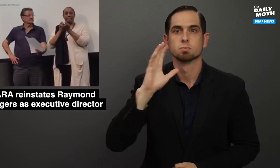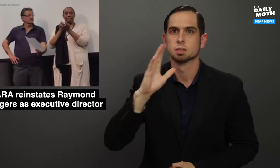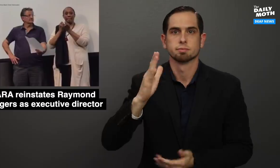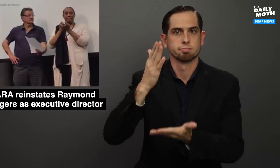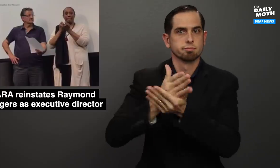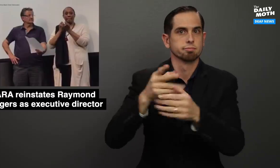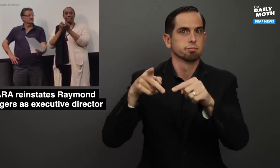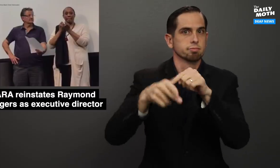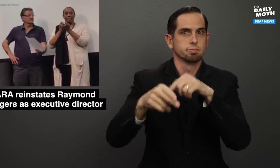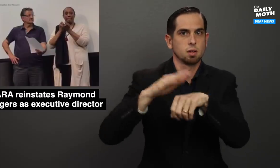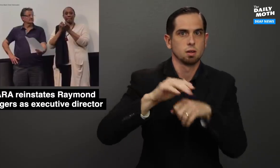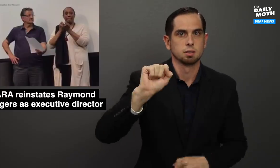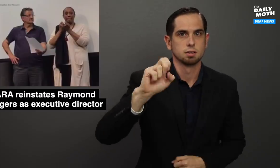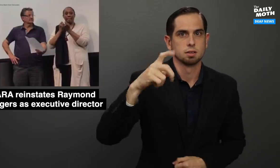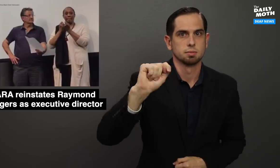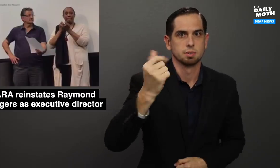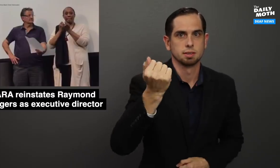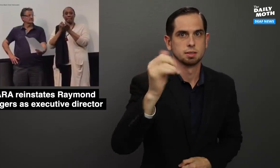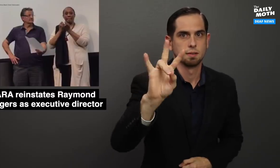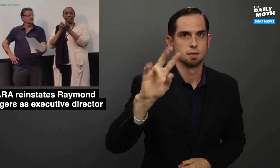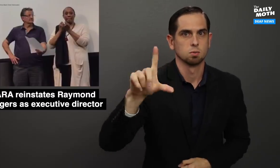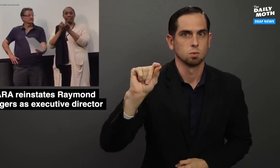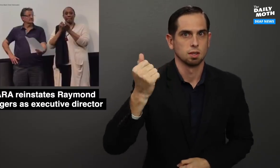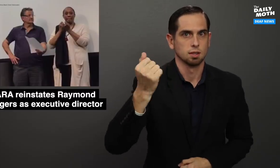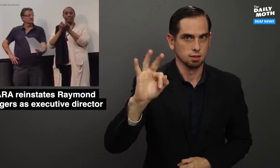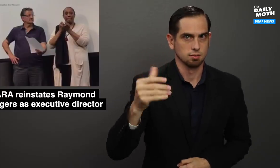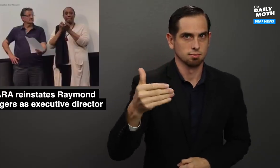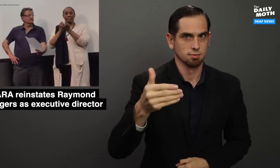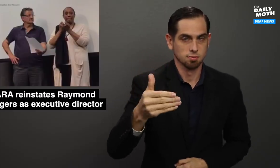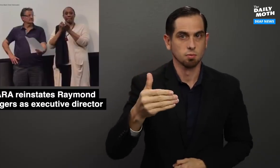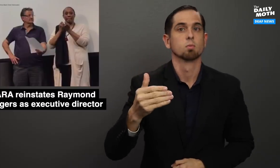would be terminated on September 17, 2019